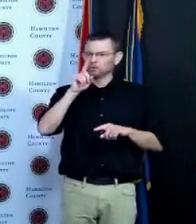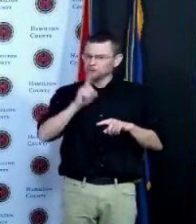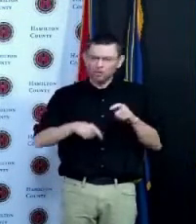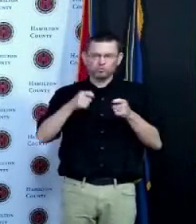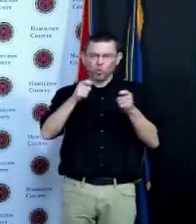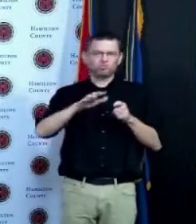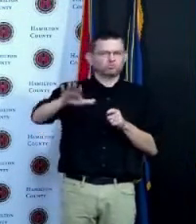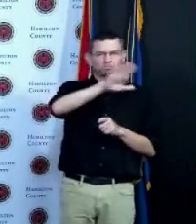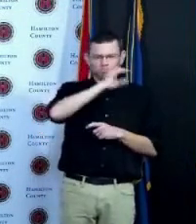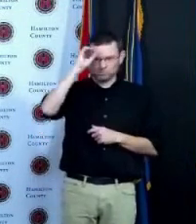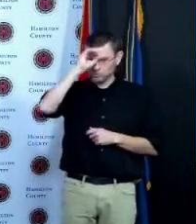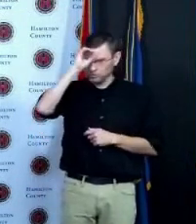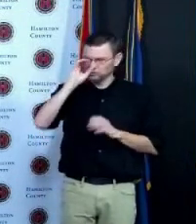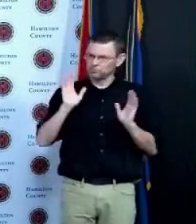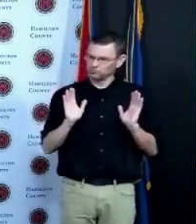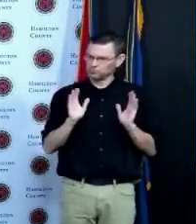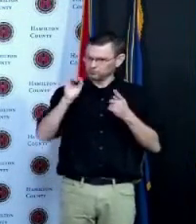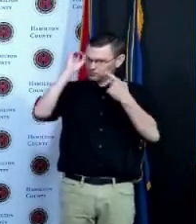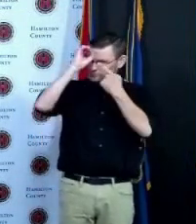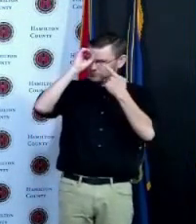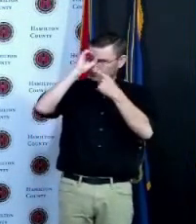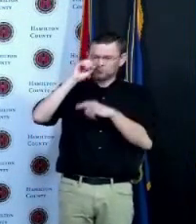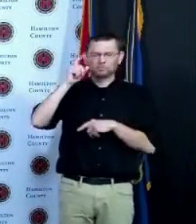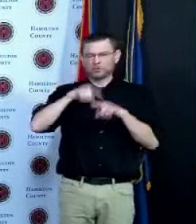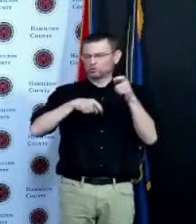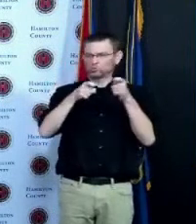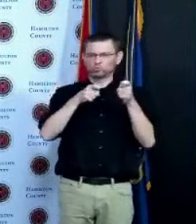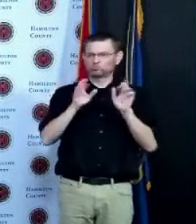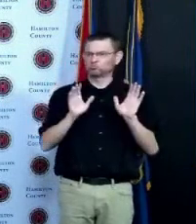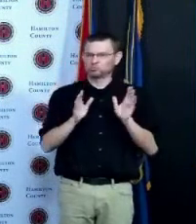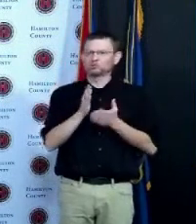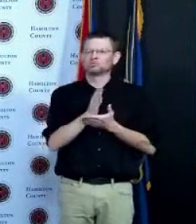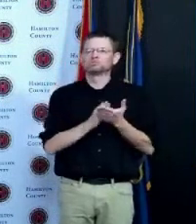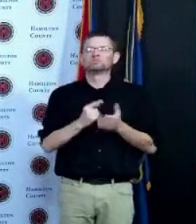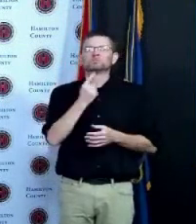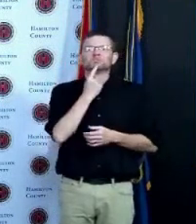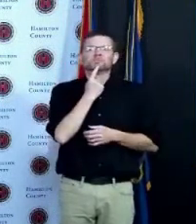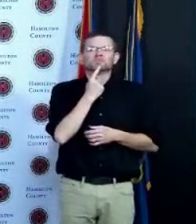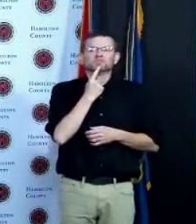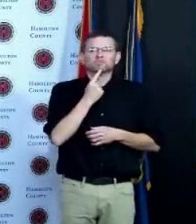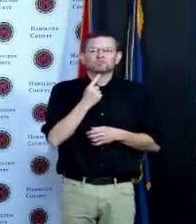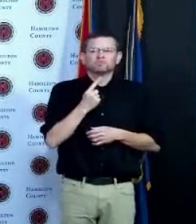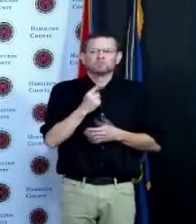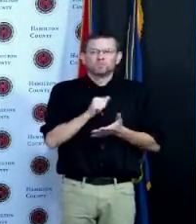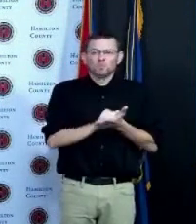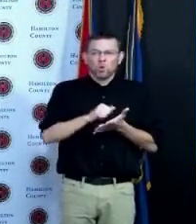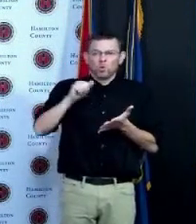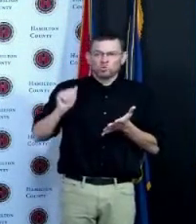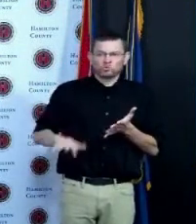advocate abortion practices should be dealing with the FCC also but I think the FCC should